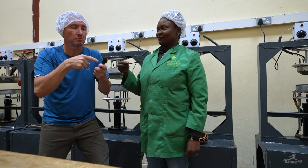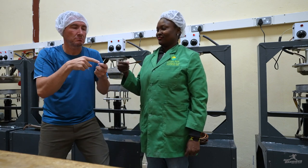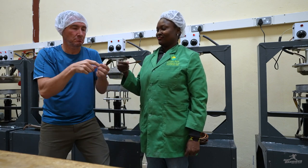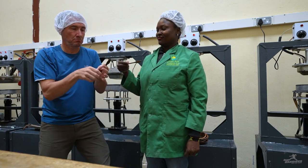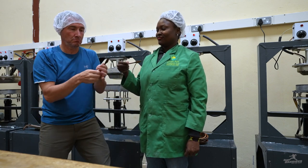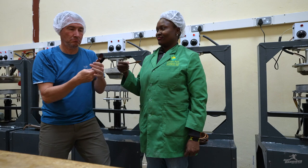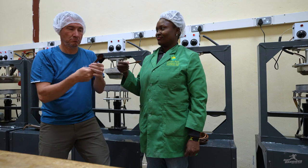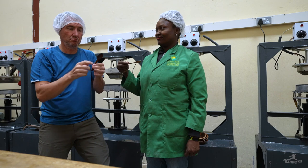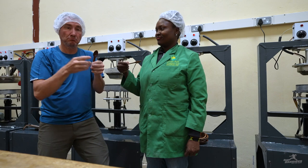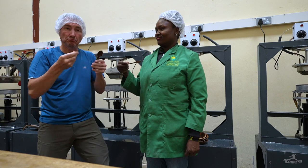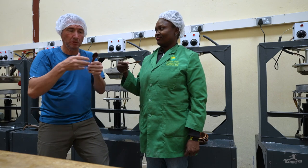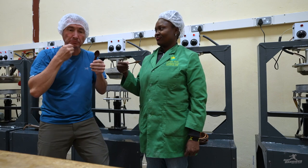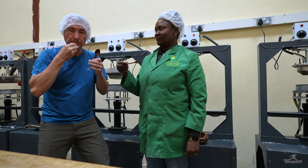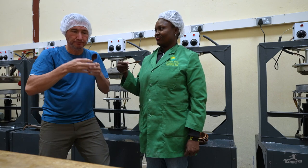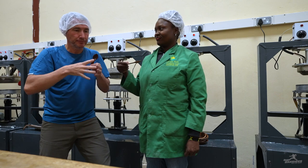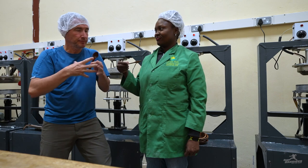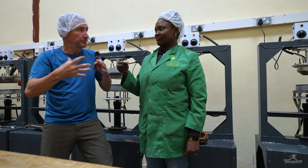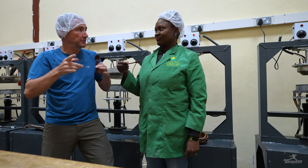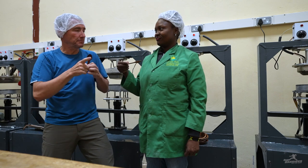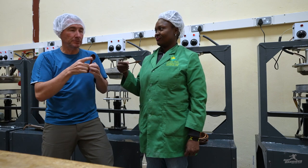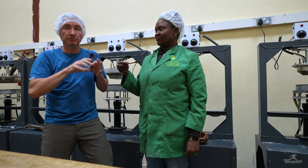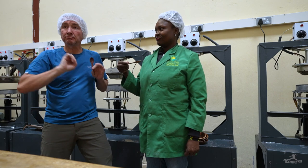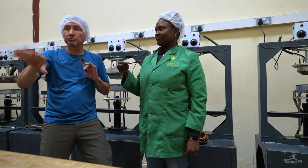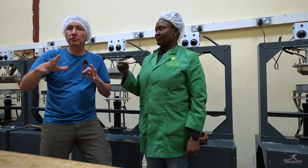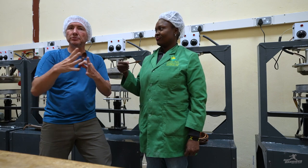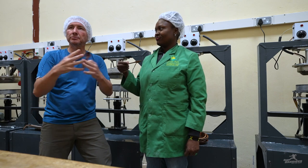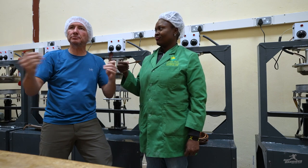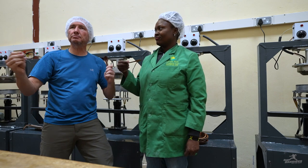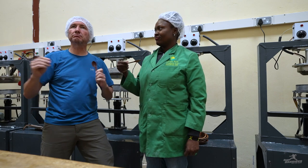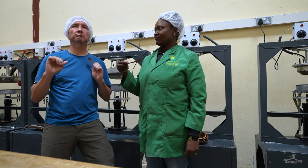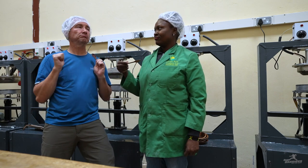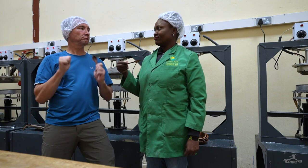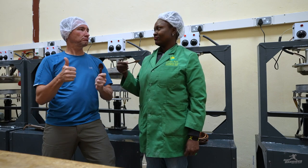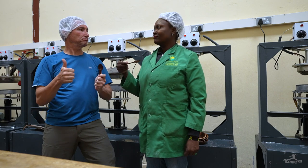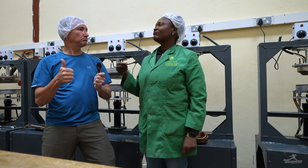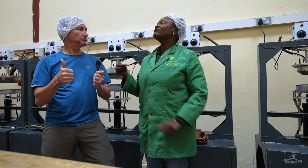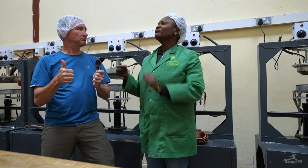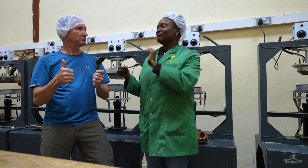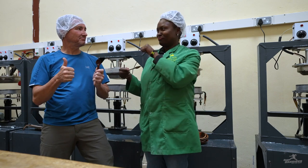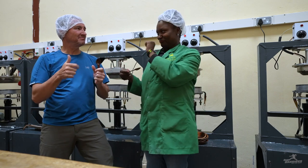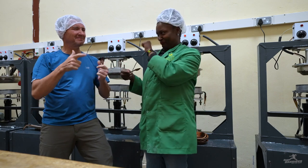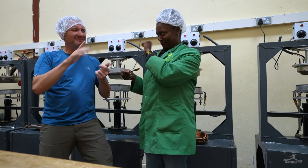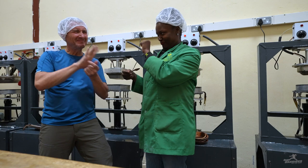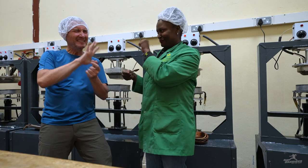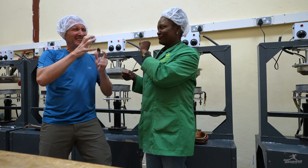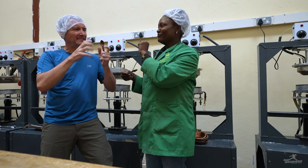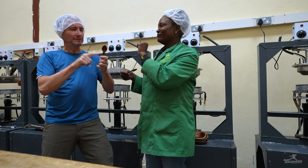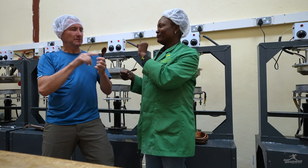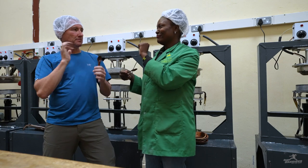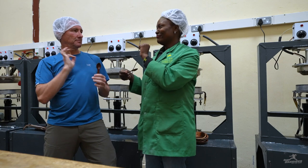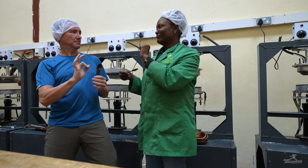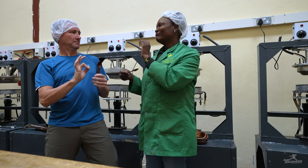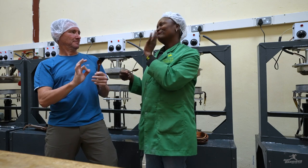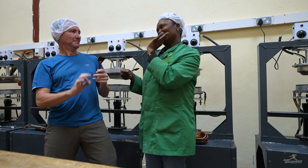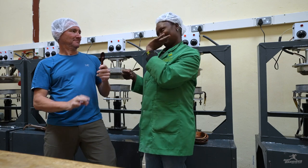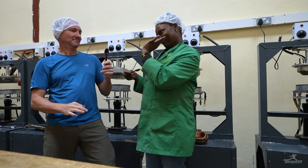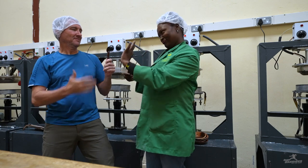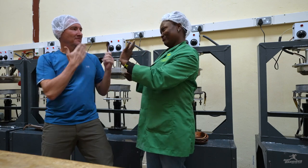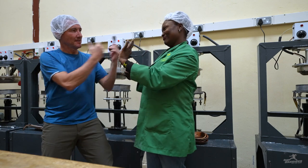to make different biodegradable utensils. Yes. Using these is much better. Yes!